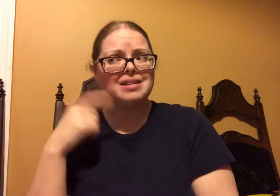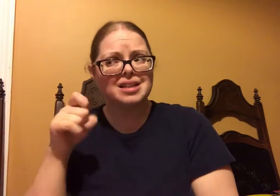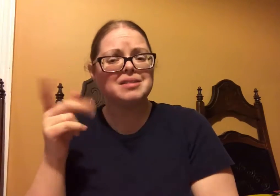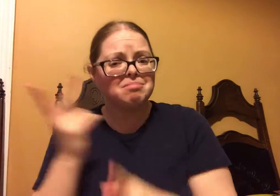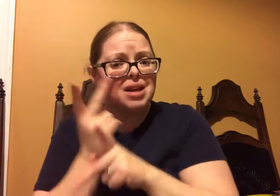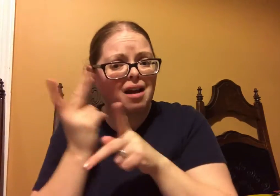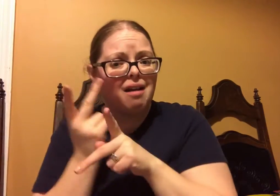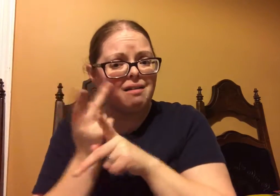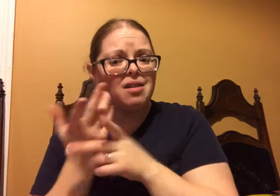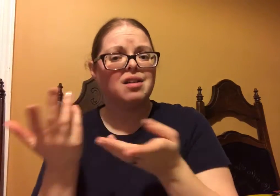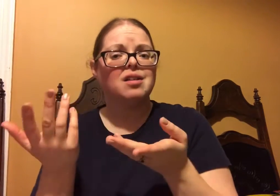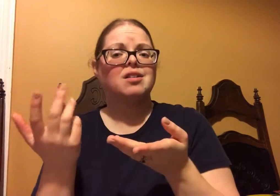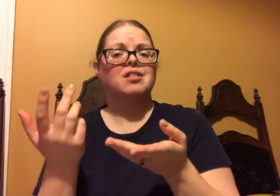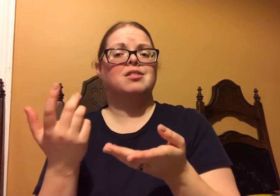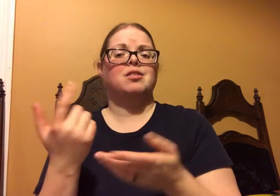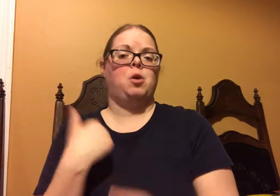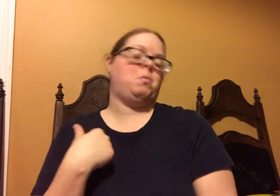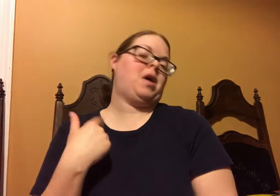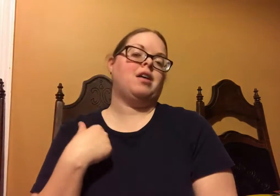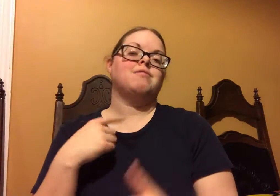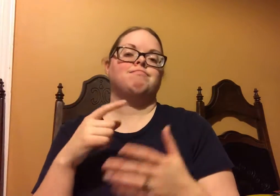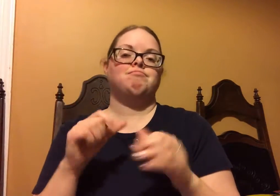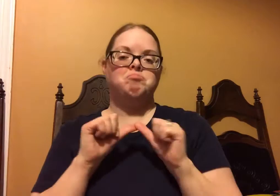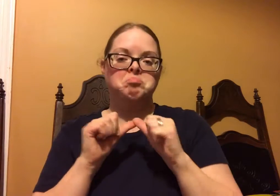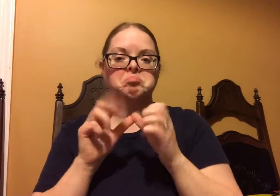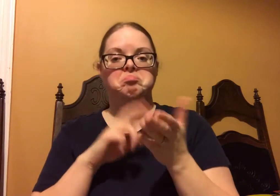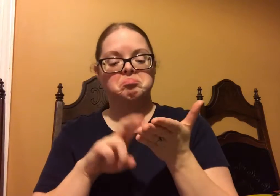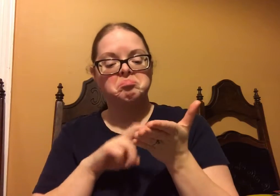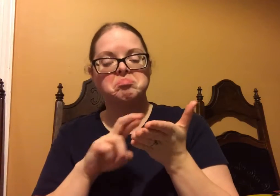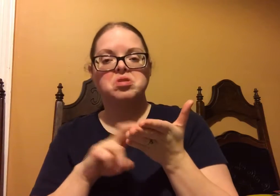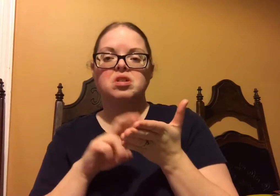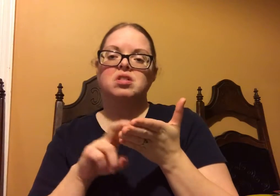me. I needed to be really careful.